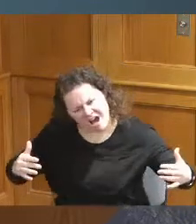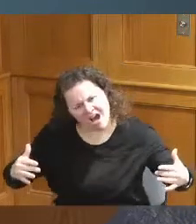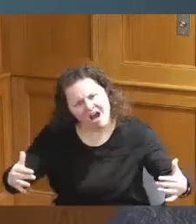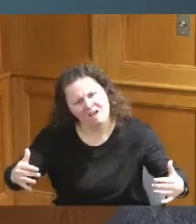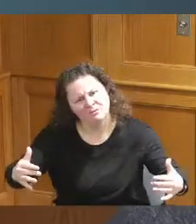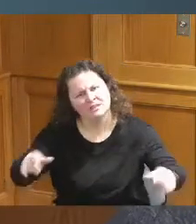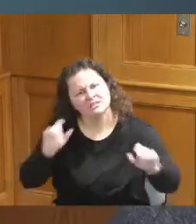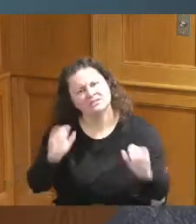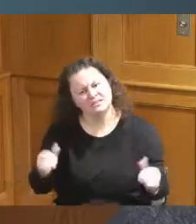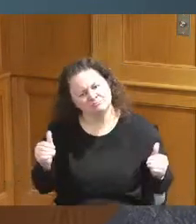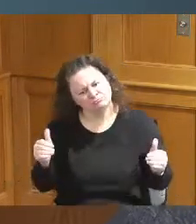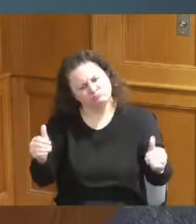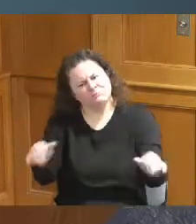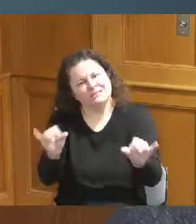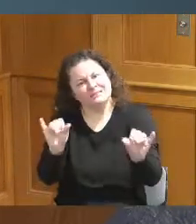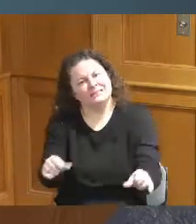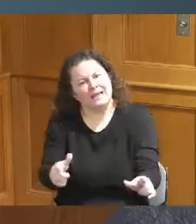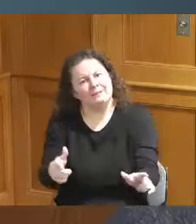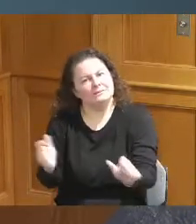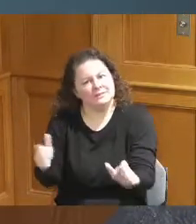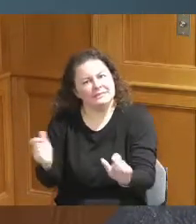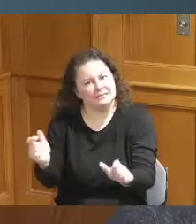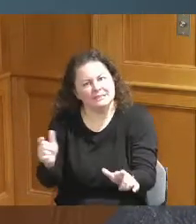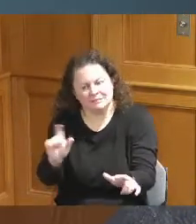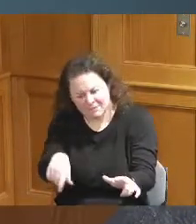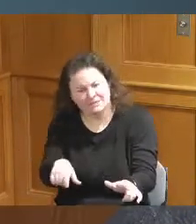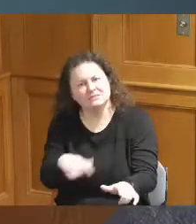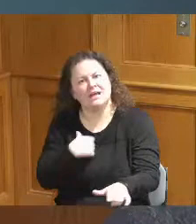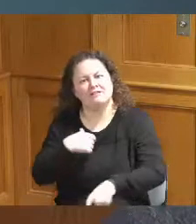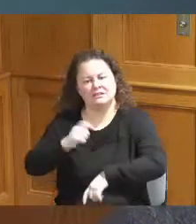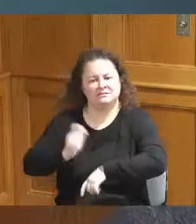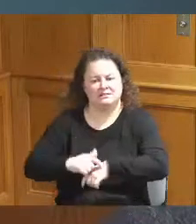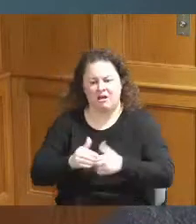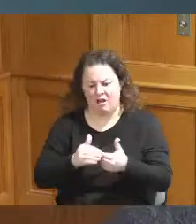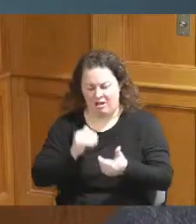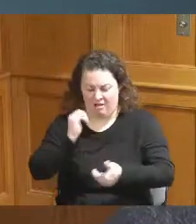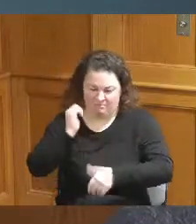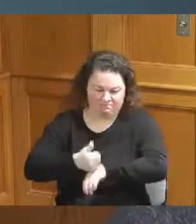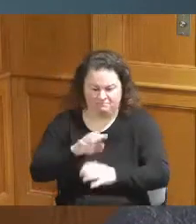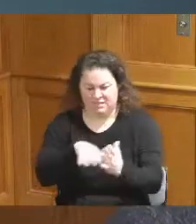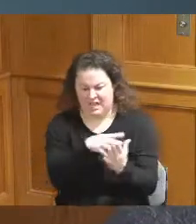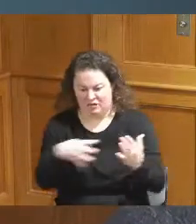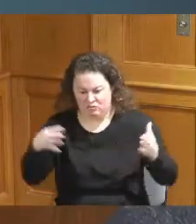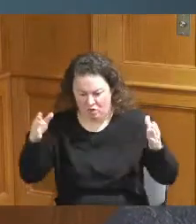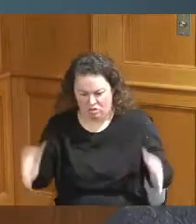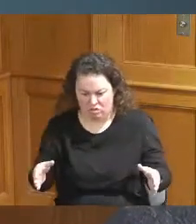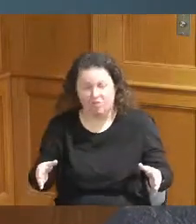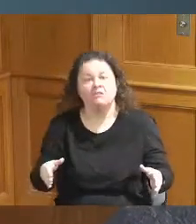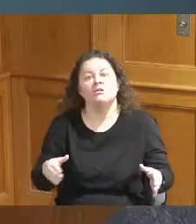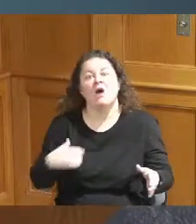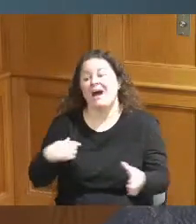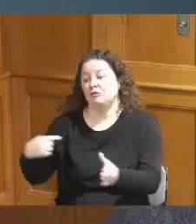to get this done we must have a timeline and a deadline and a completion when you're in class